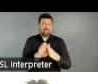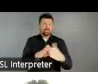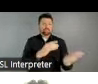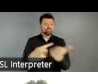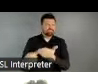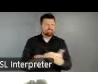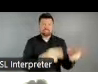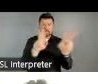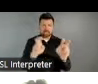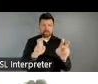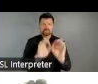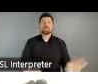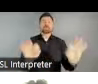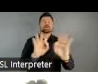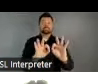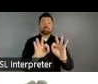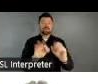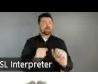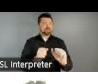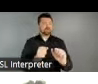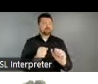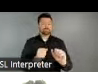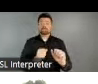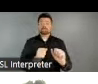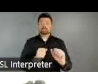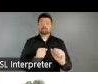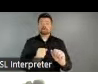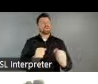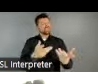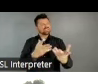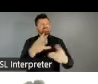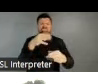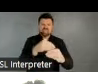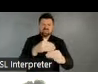but it's only part of the story. Many of the conversations and collaborations between the